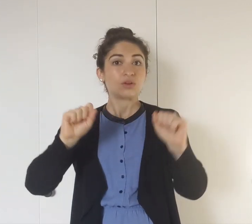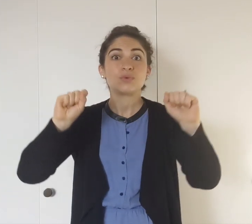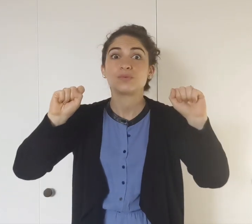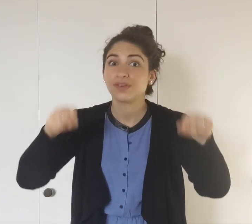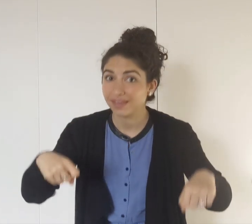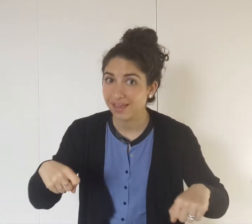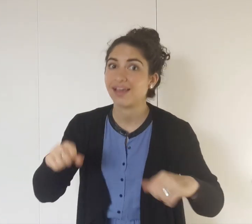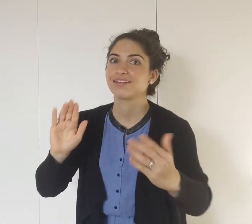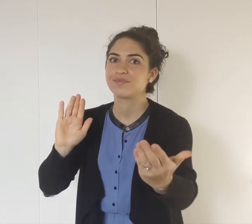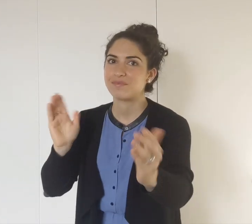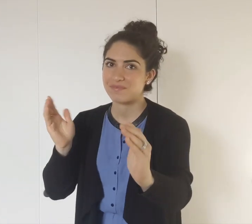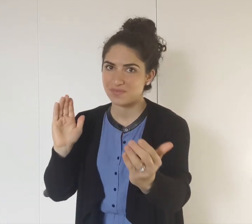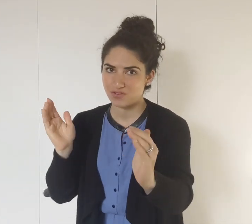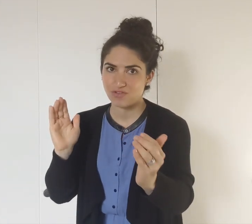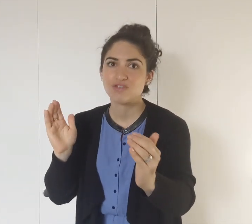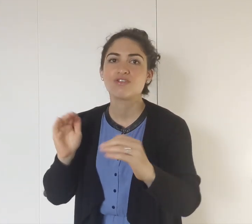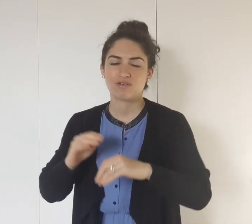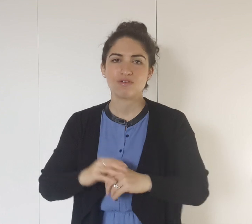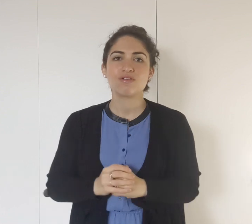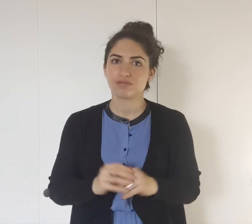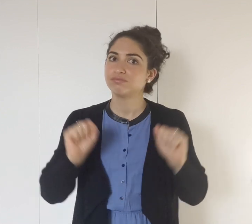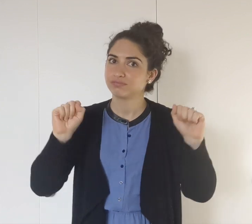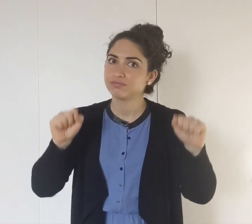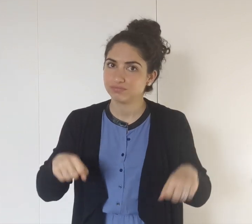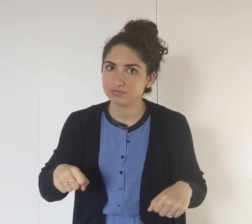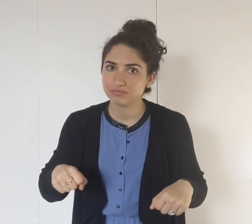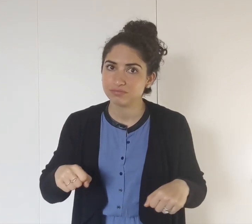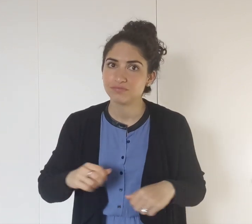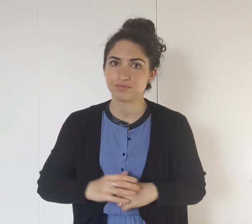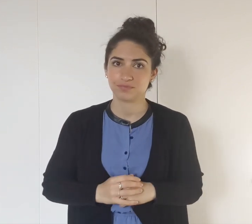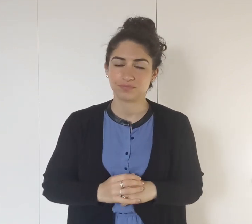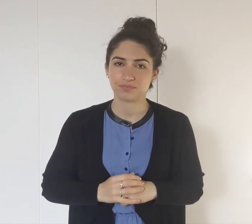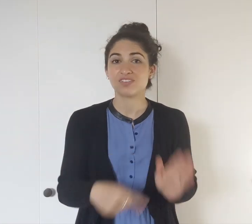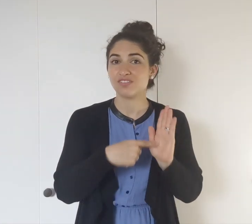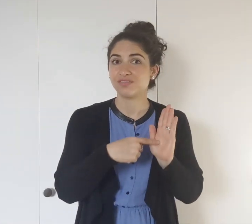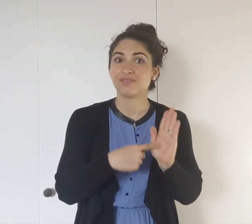and you're trying to learn to sign, you *can* mirror me.